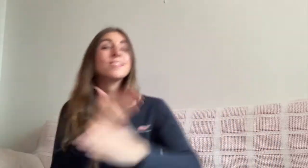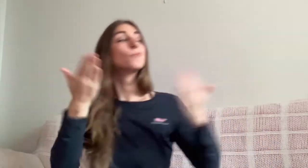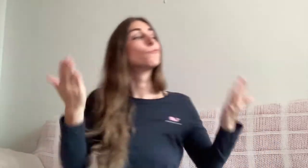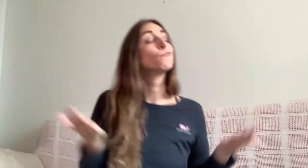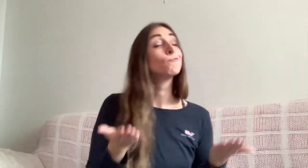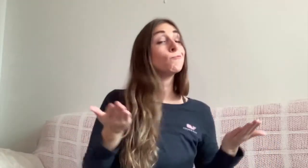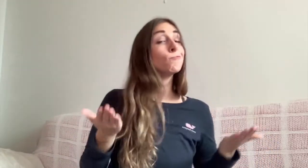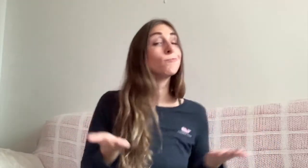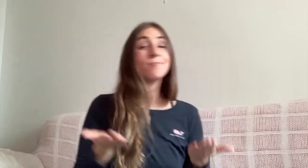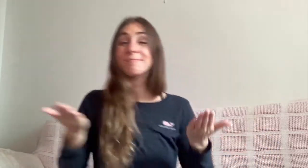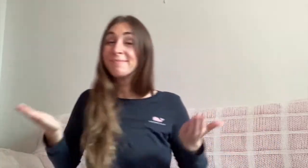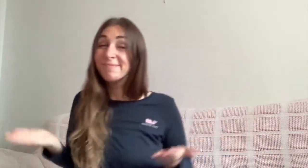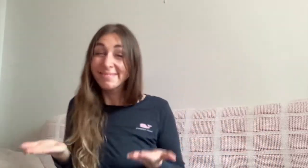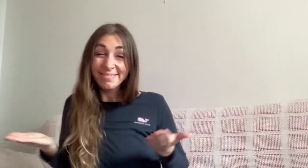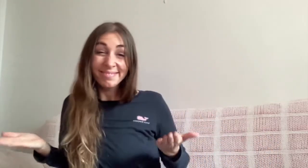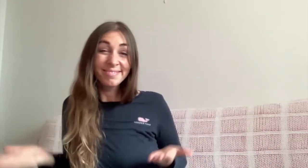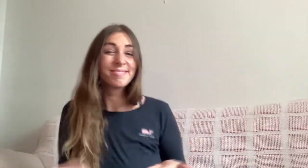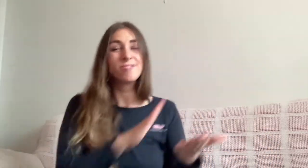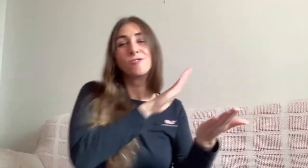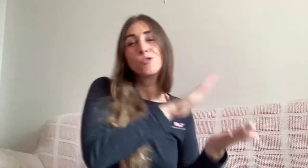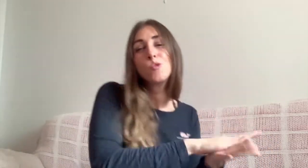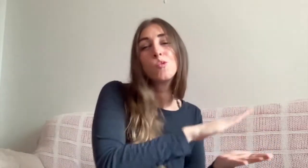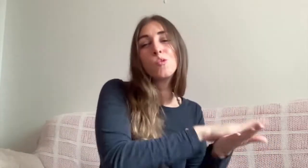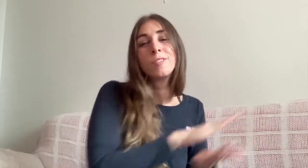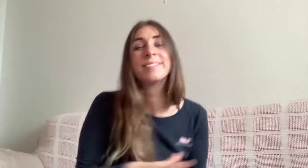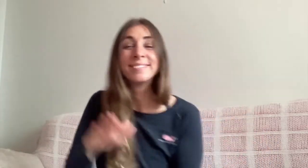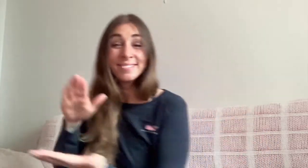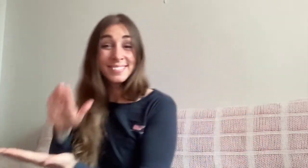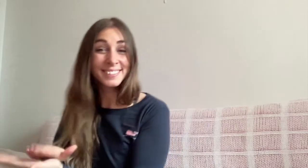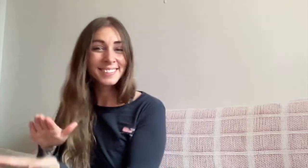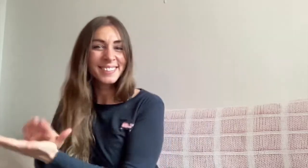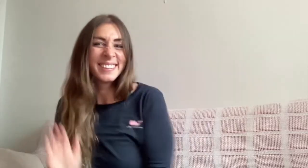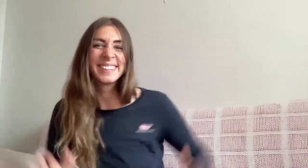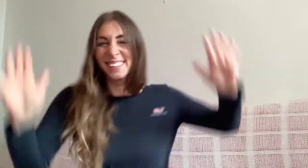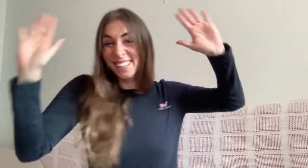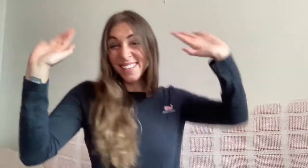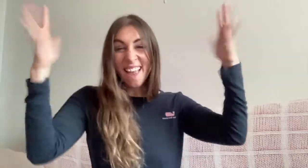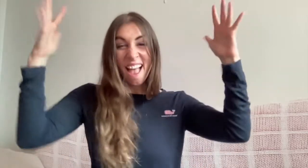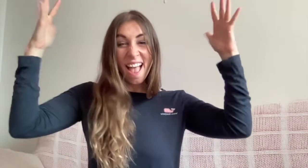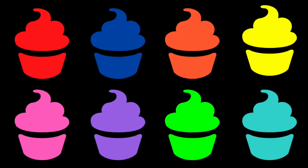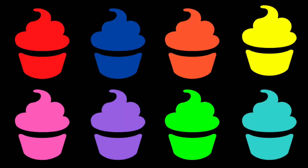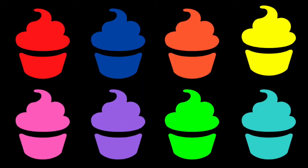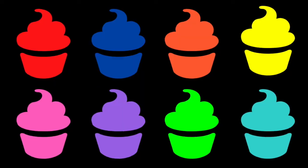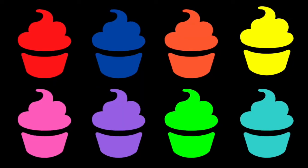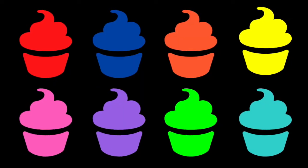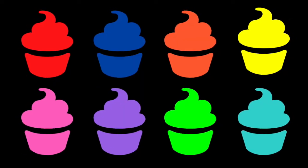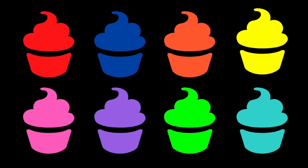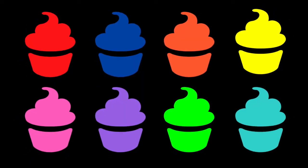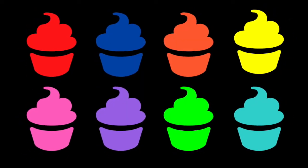here at school